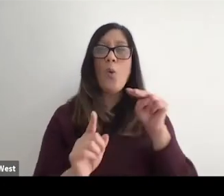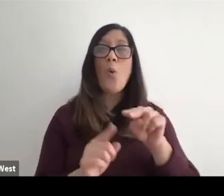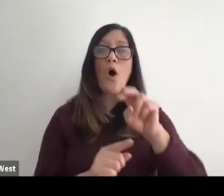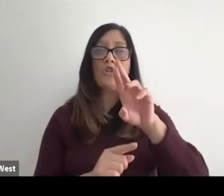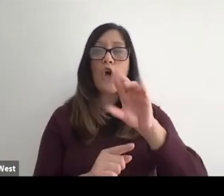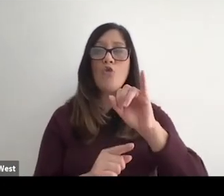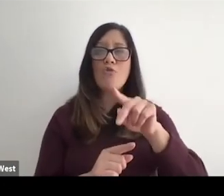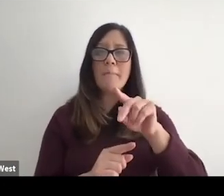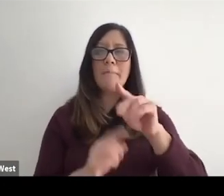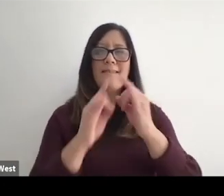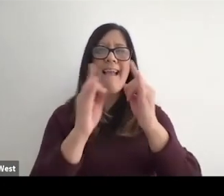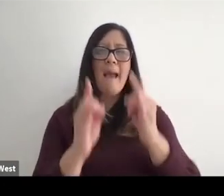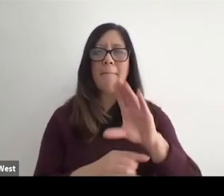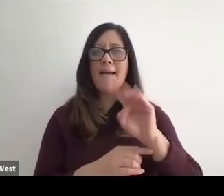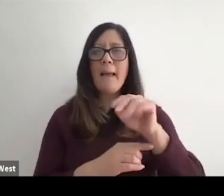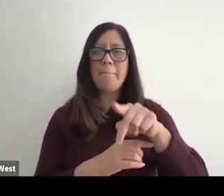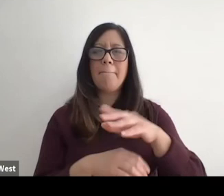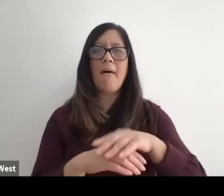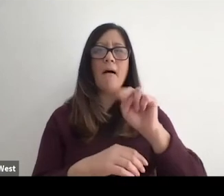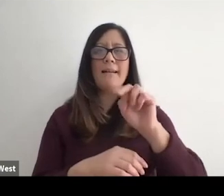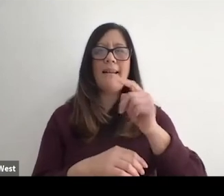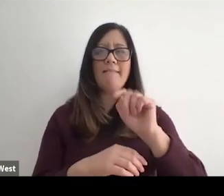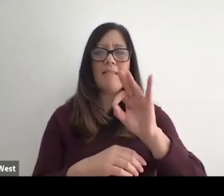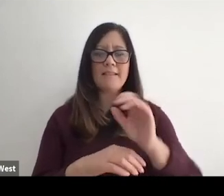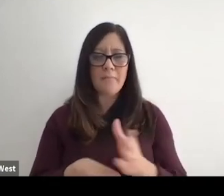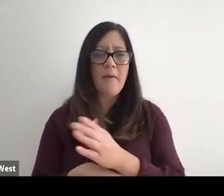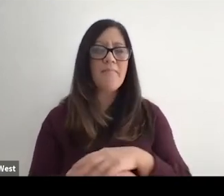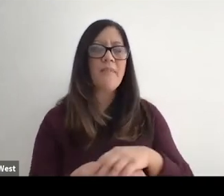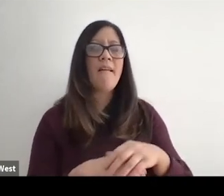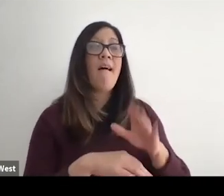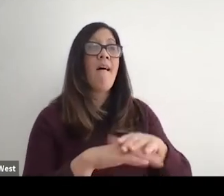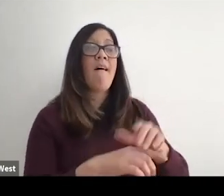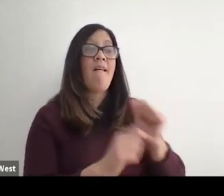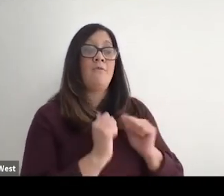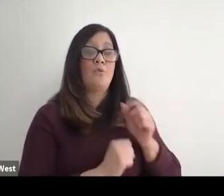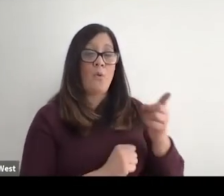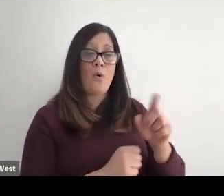watch crip camp which is on the show. Trevor says something effect of well,